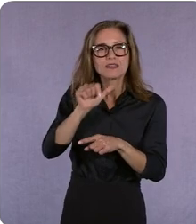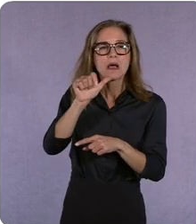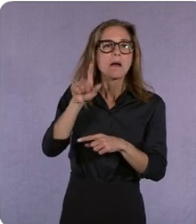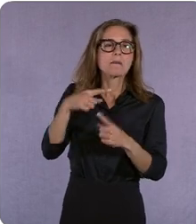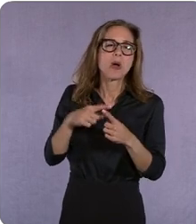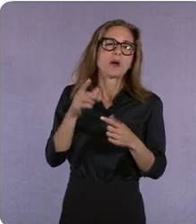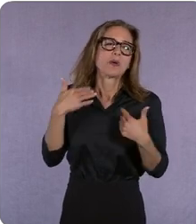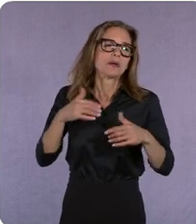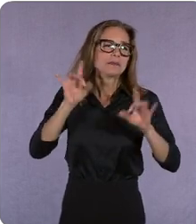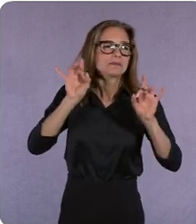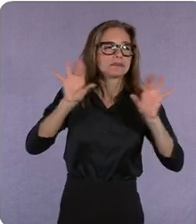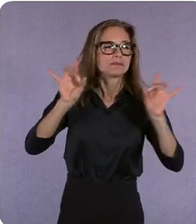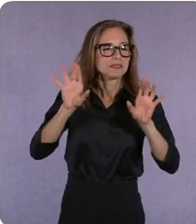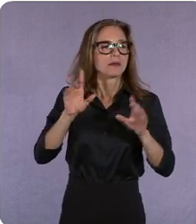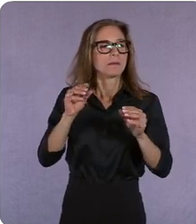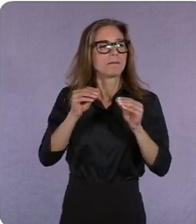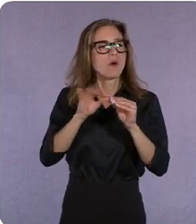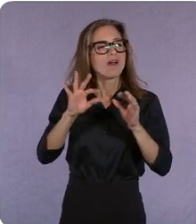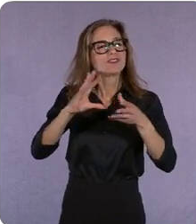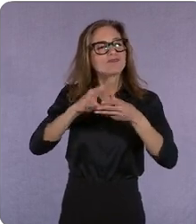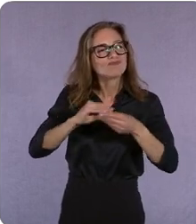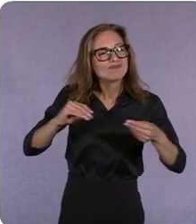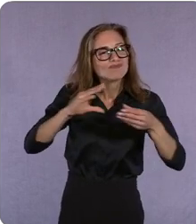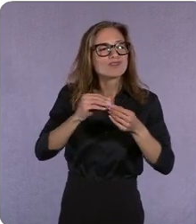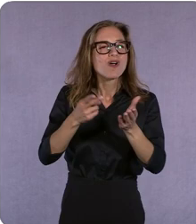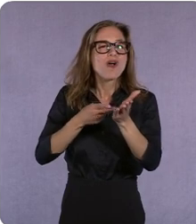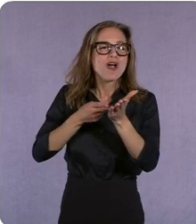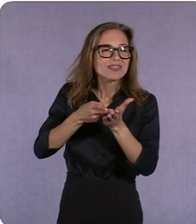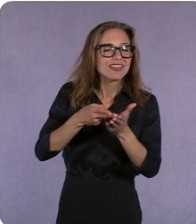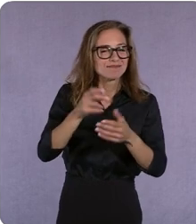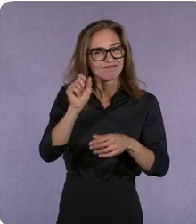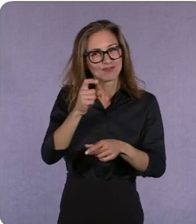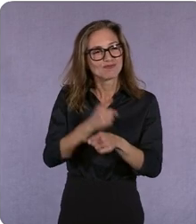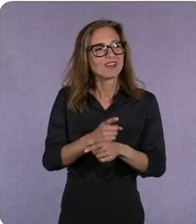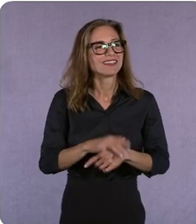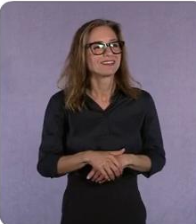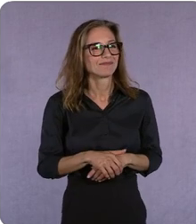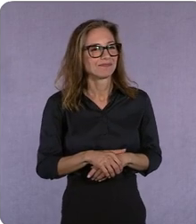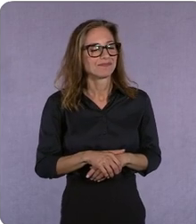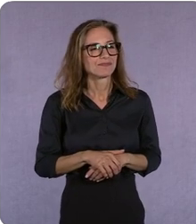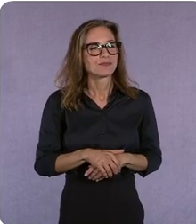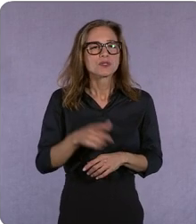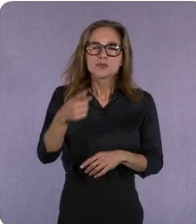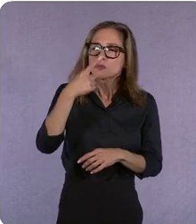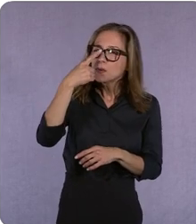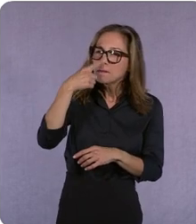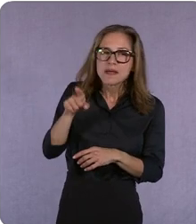storytelling and you exemplify that. Talk to us a little about your process for green lighting